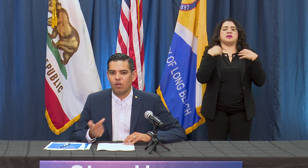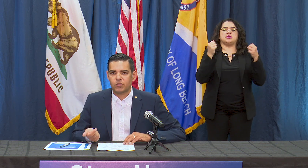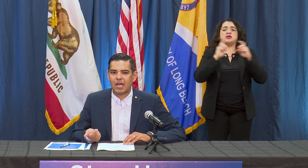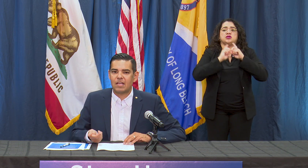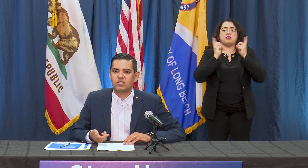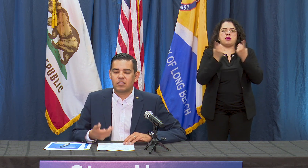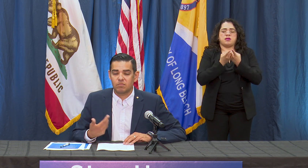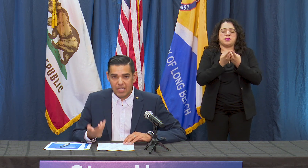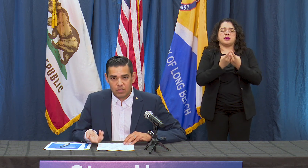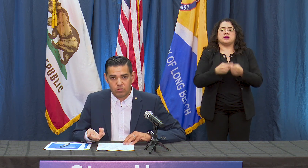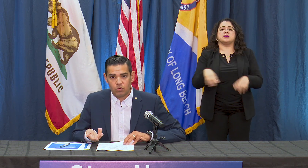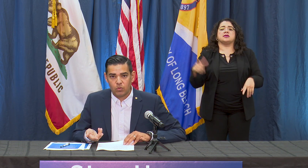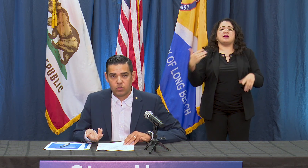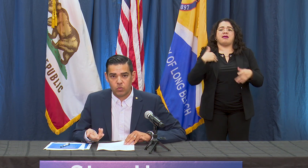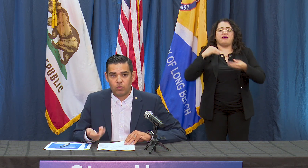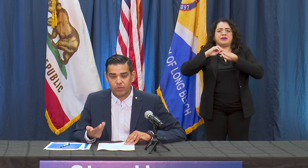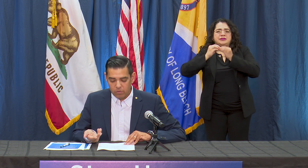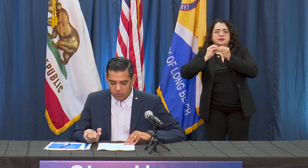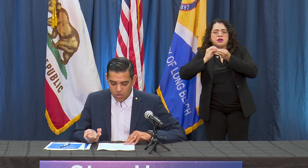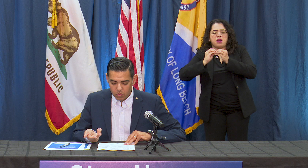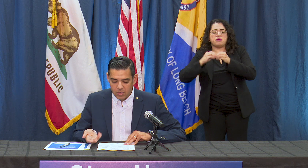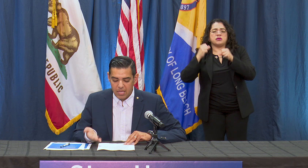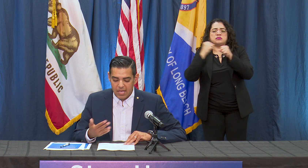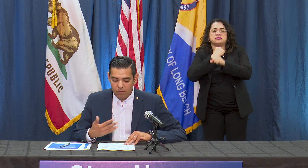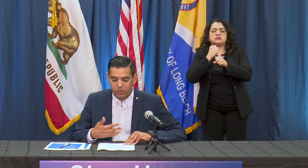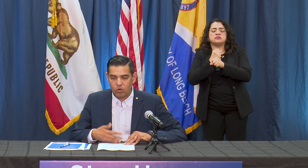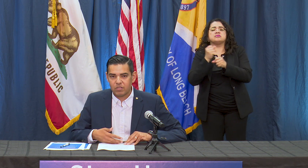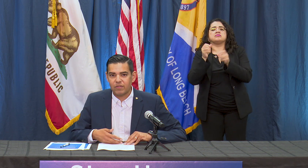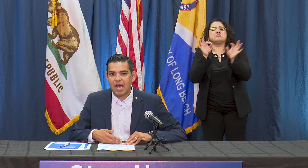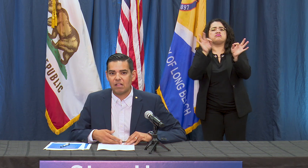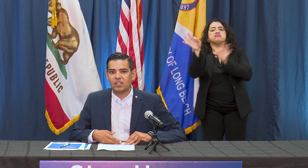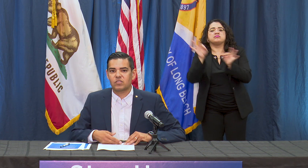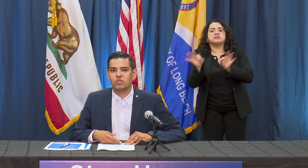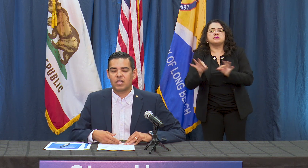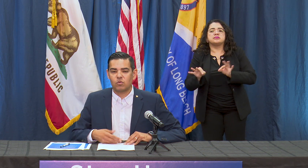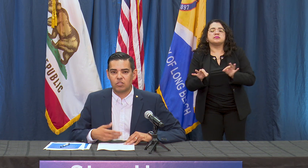also has some data to review of her own, of course of Alice who's gonna do our